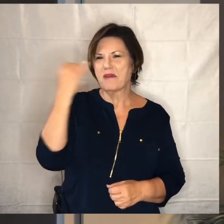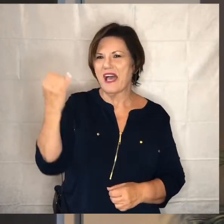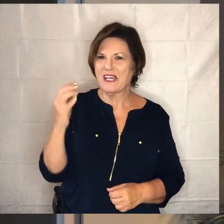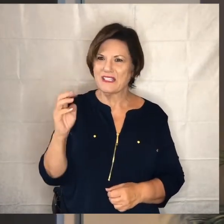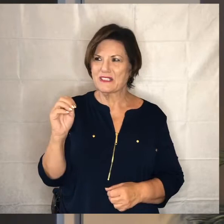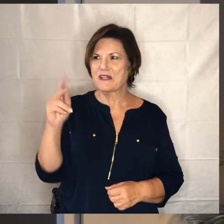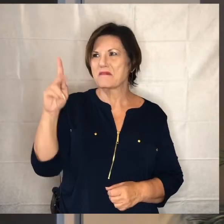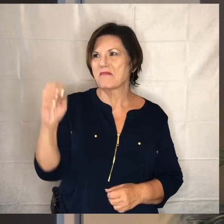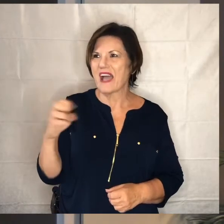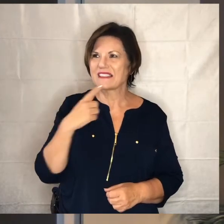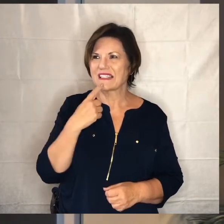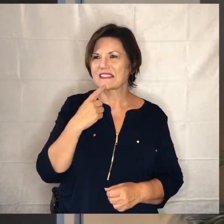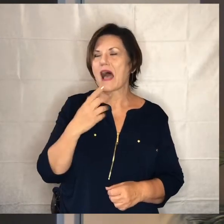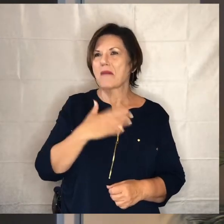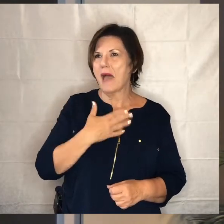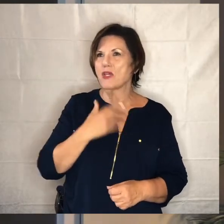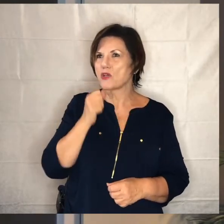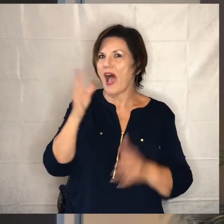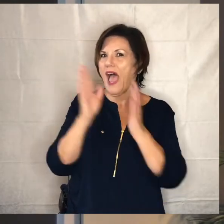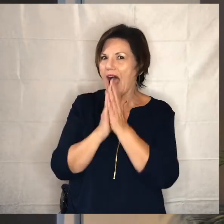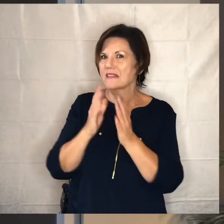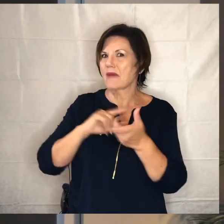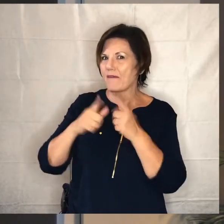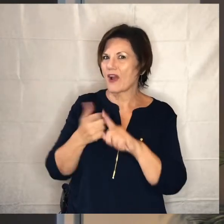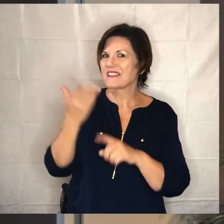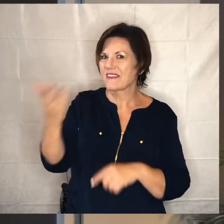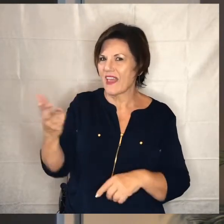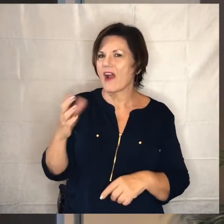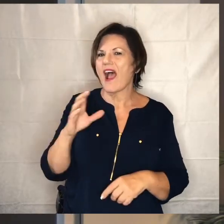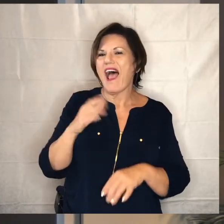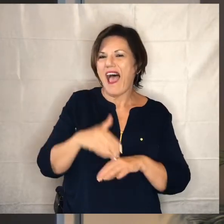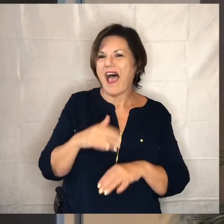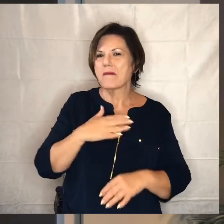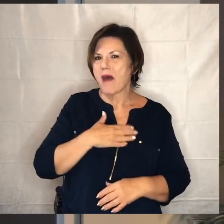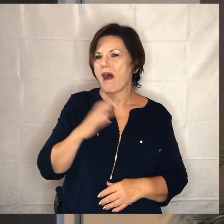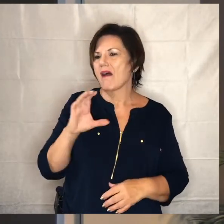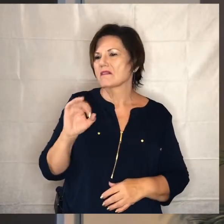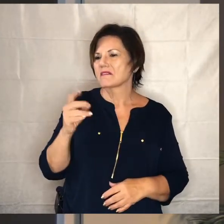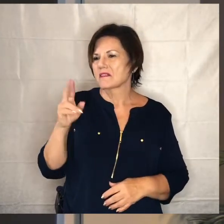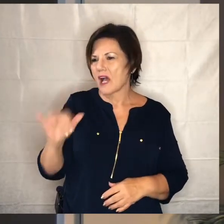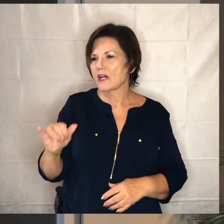friends with i get that but that's part of what kind of what we're called to do right it's go for broke